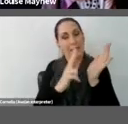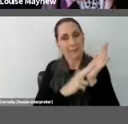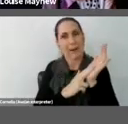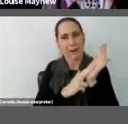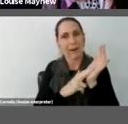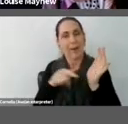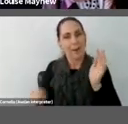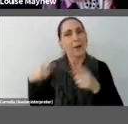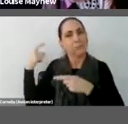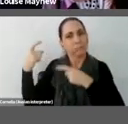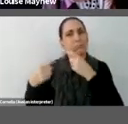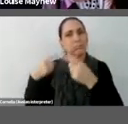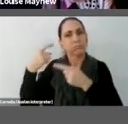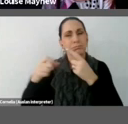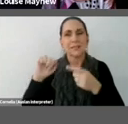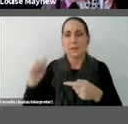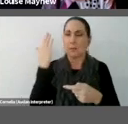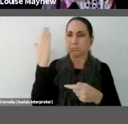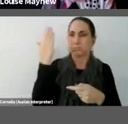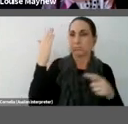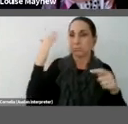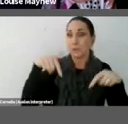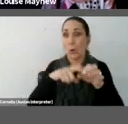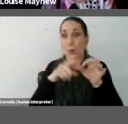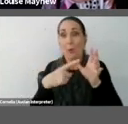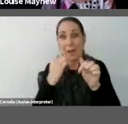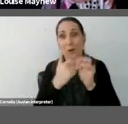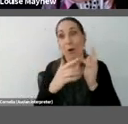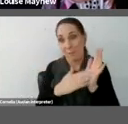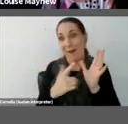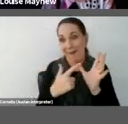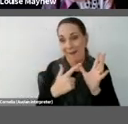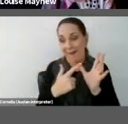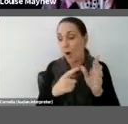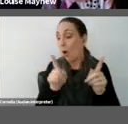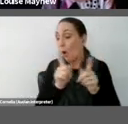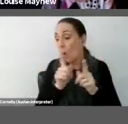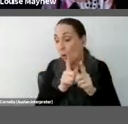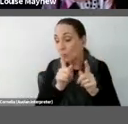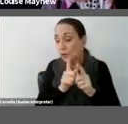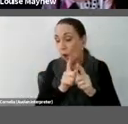one of the curators at QAGOMA. That collective also included two electrical